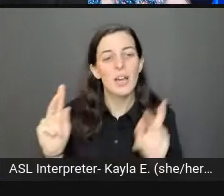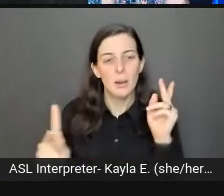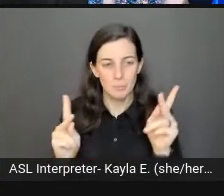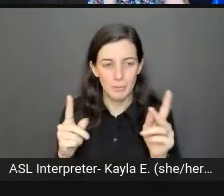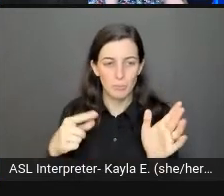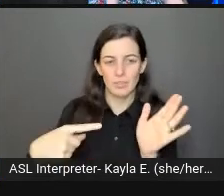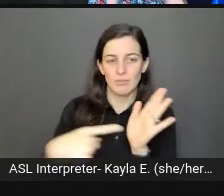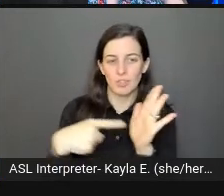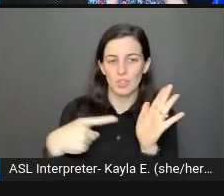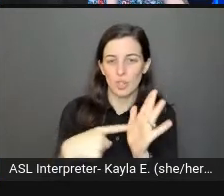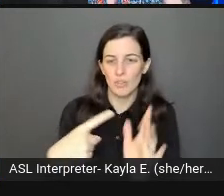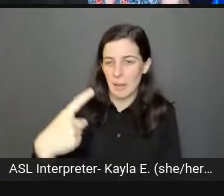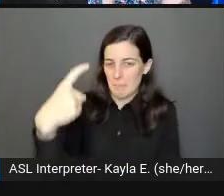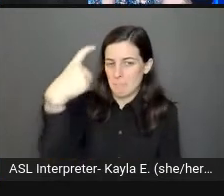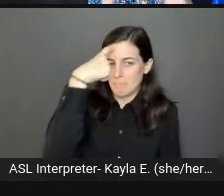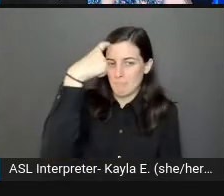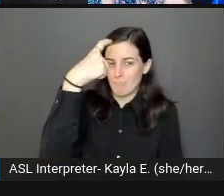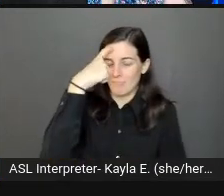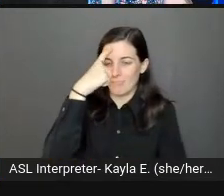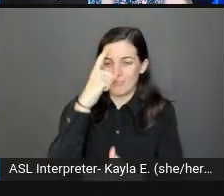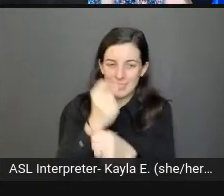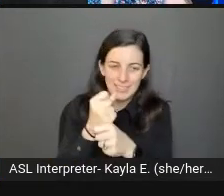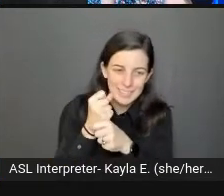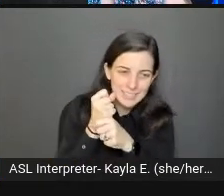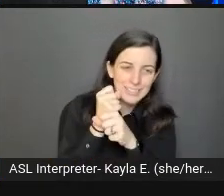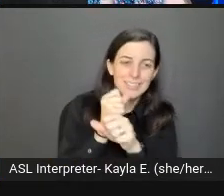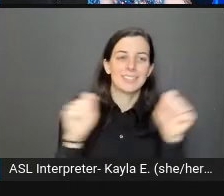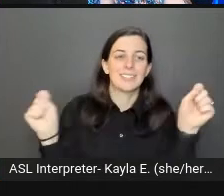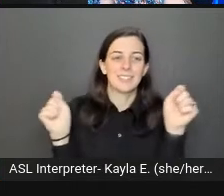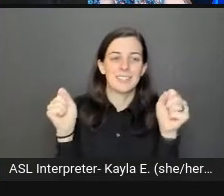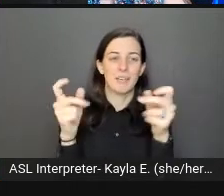They deserve access to a psychologically safe space.